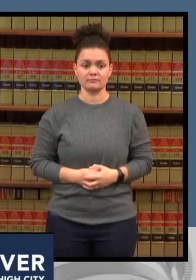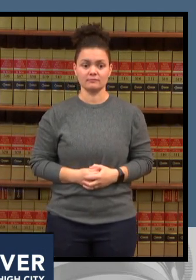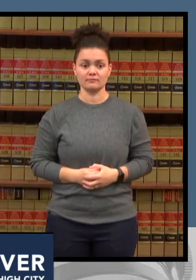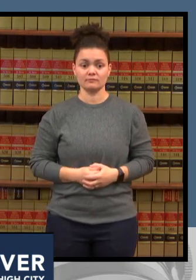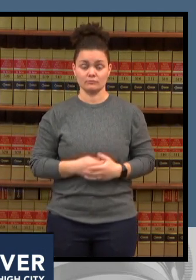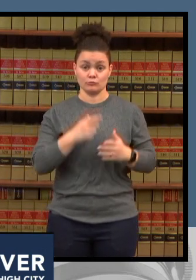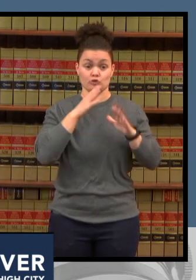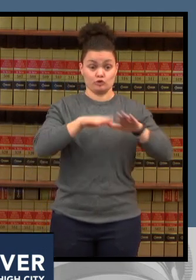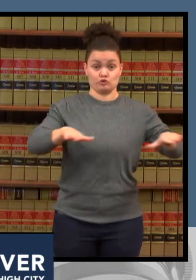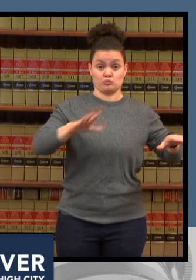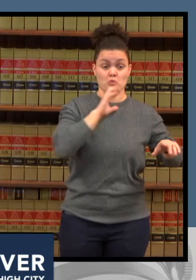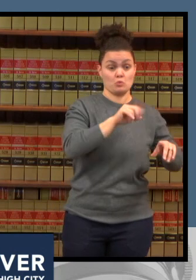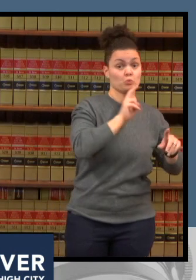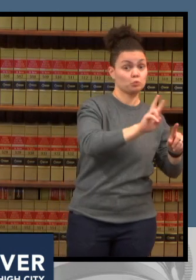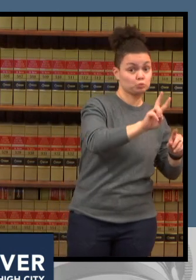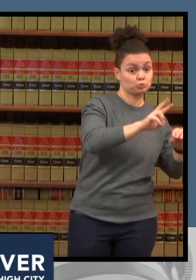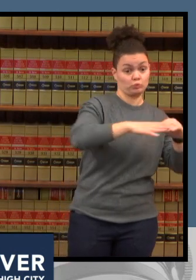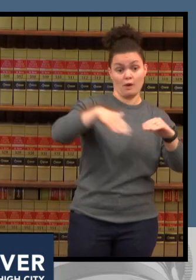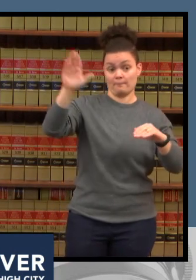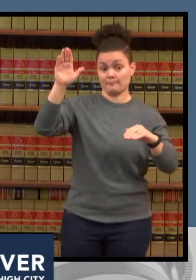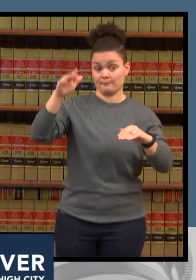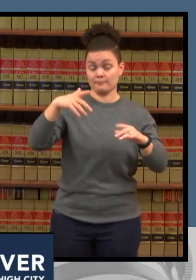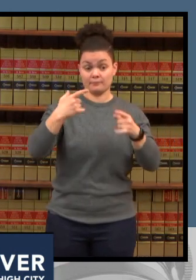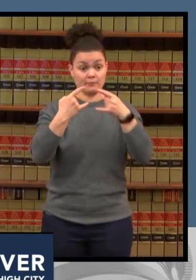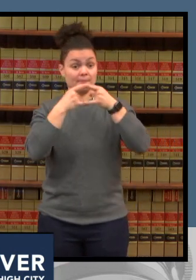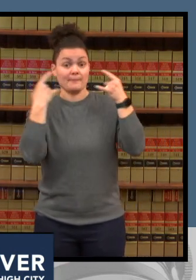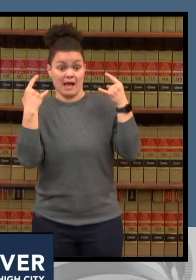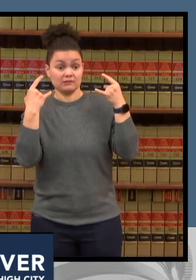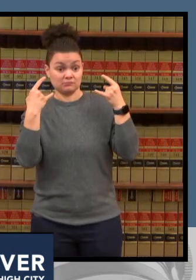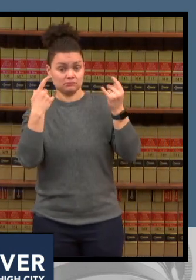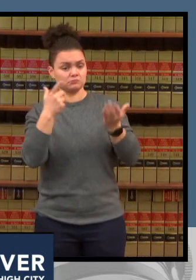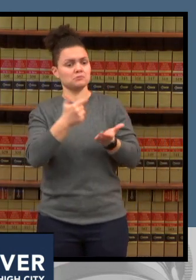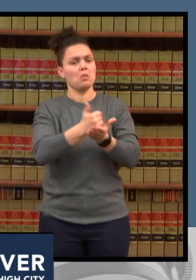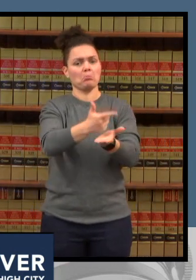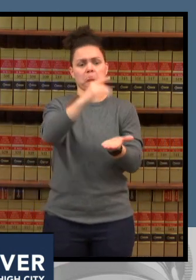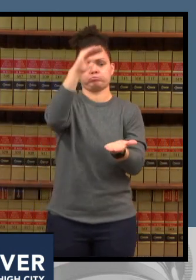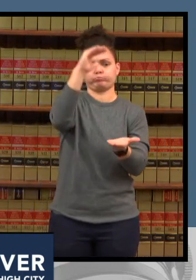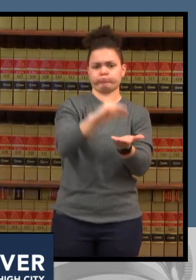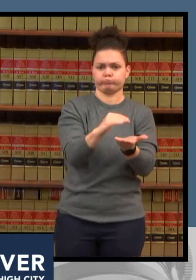down on the transmission of covid including in the classroom and masks are safe for kids